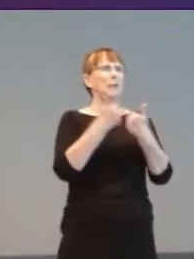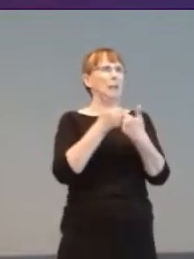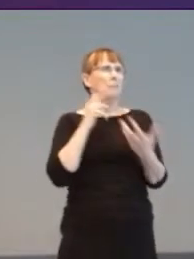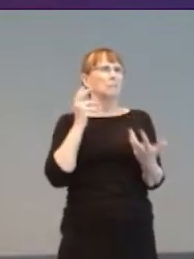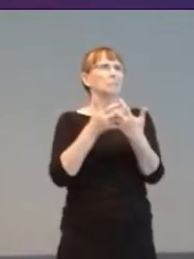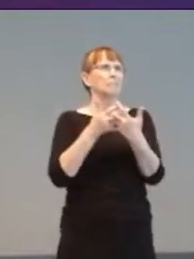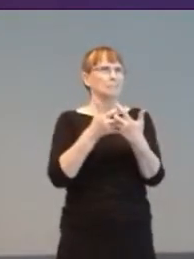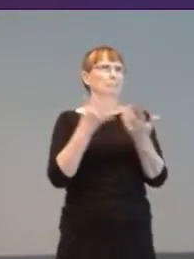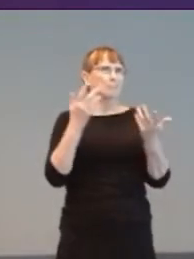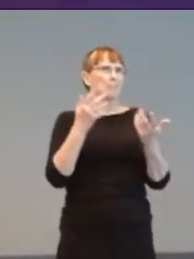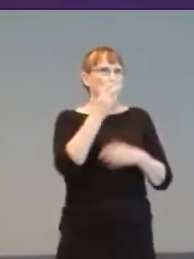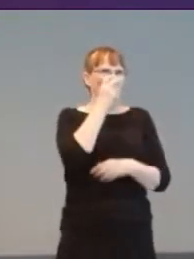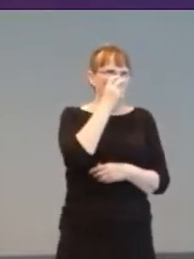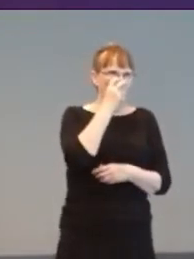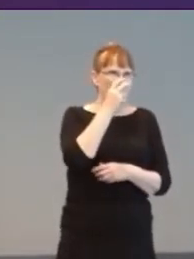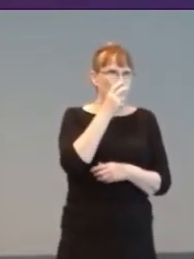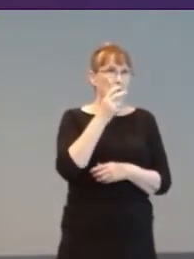game that could be played with or without a screen.